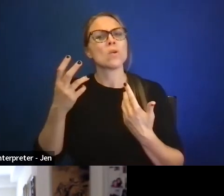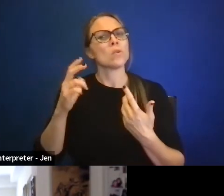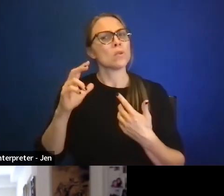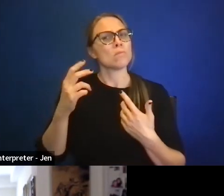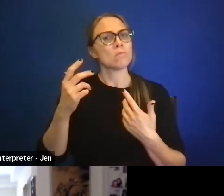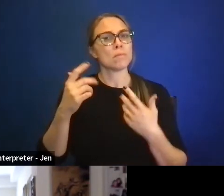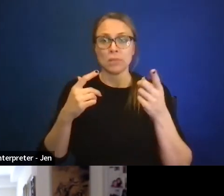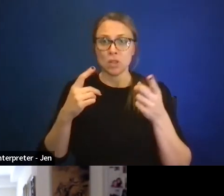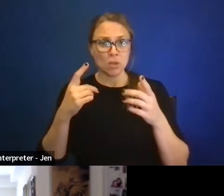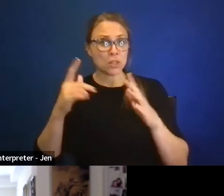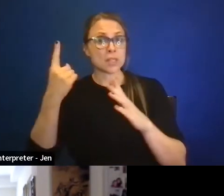Totally - Something that needs-